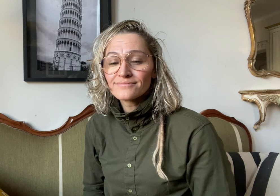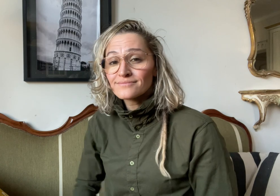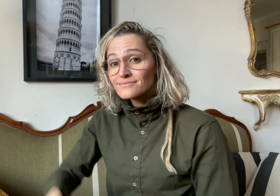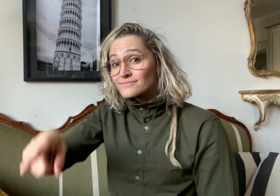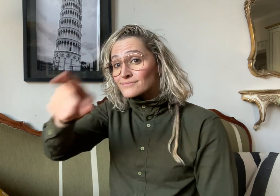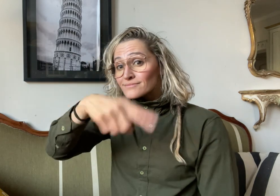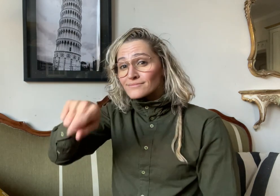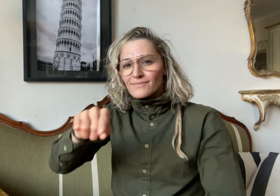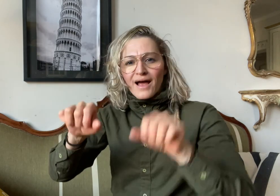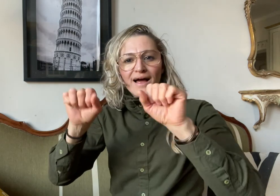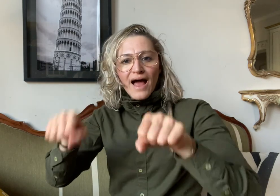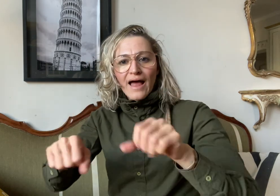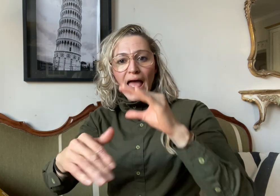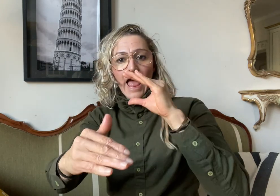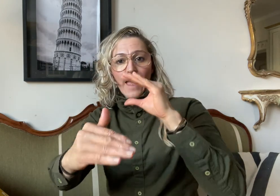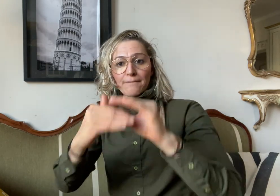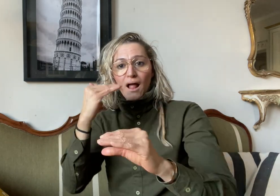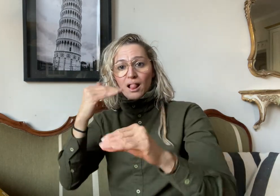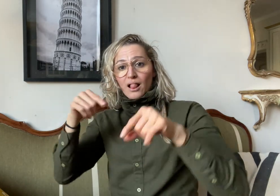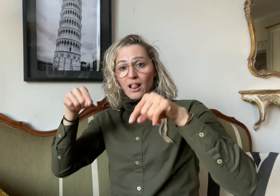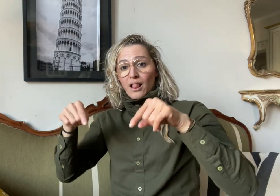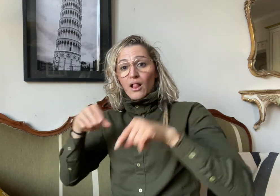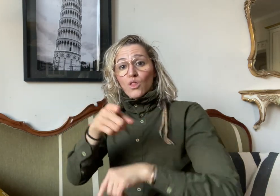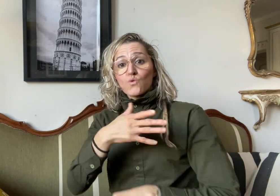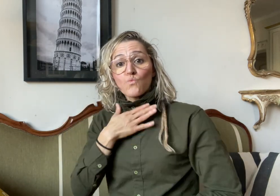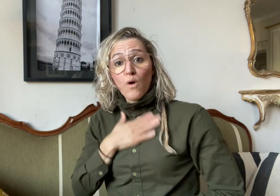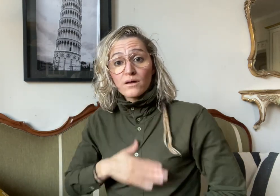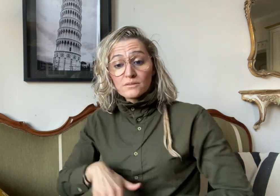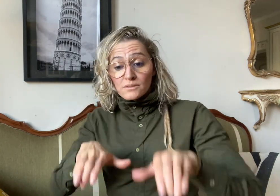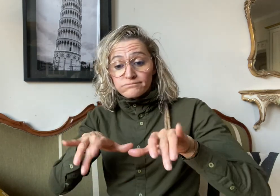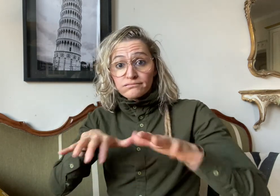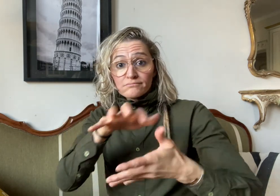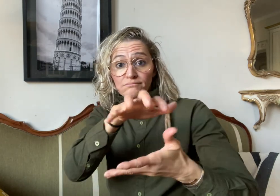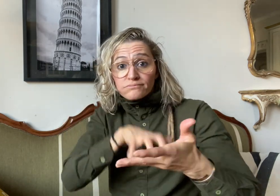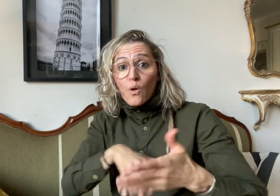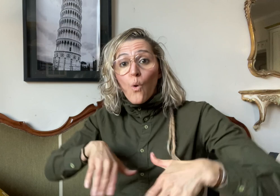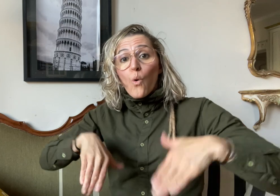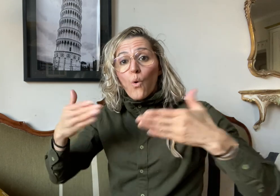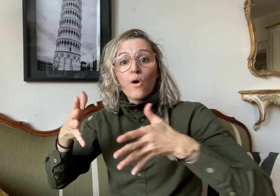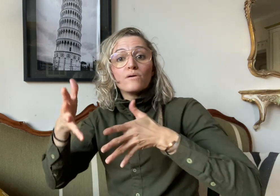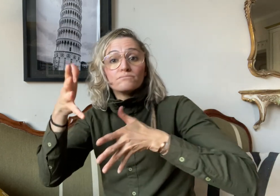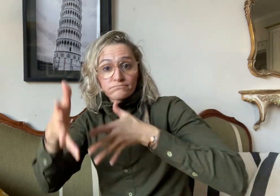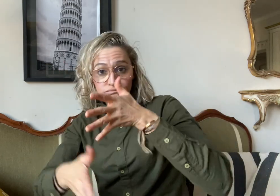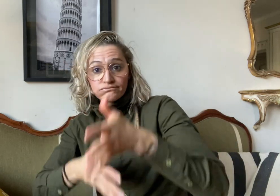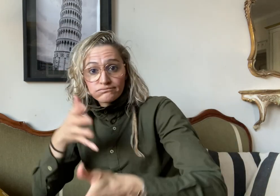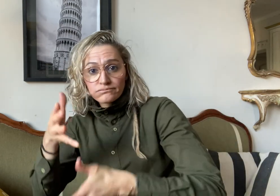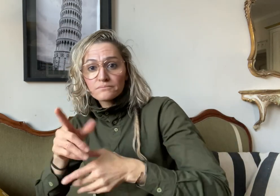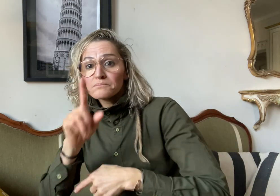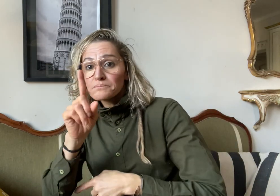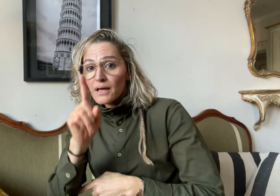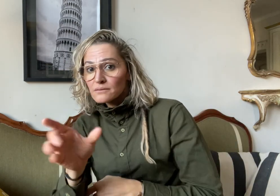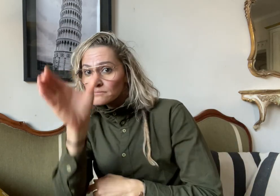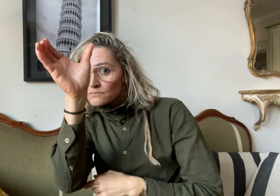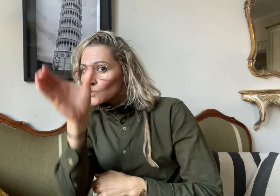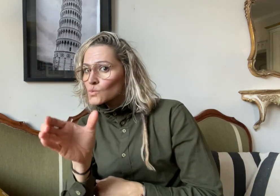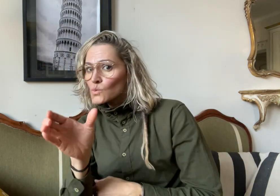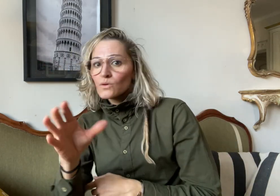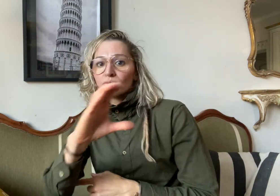You can email your text or video comments